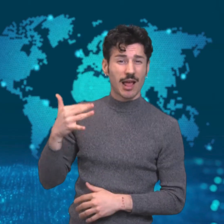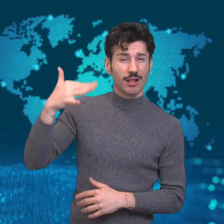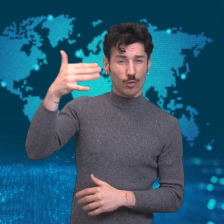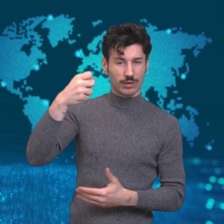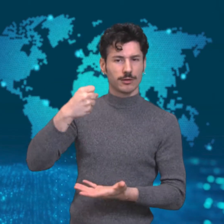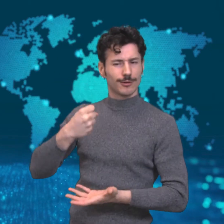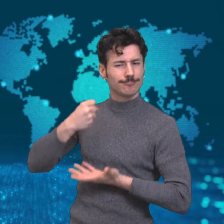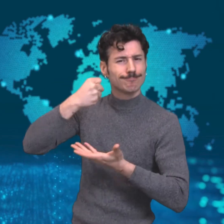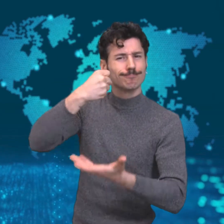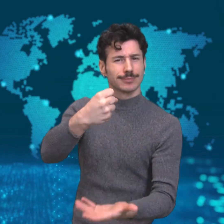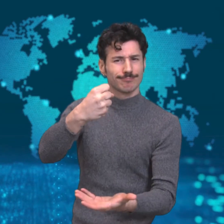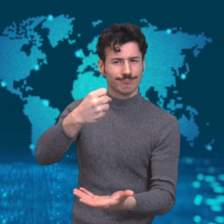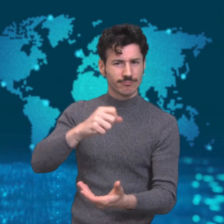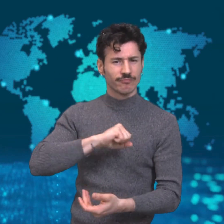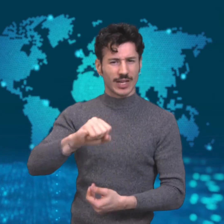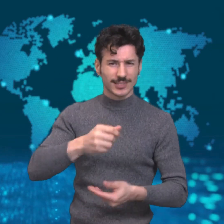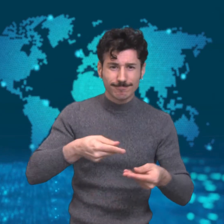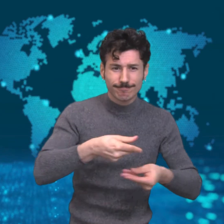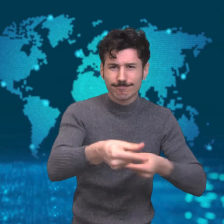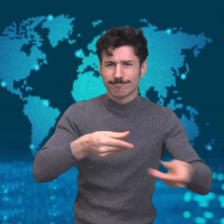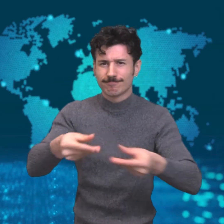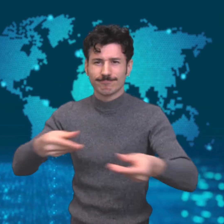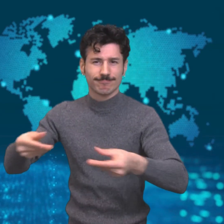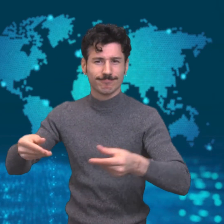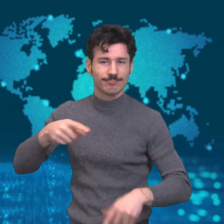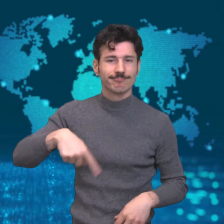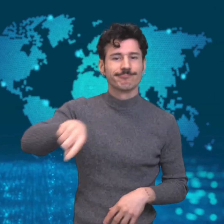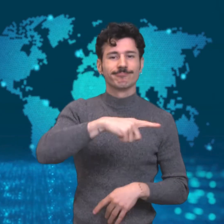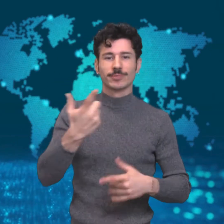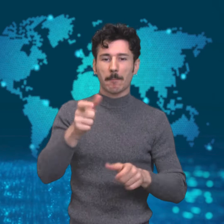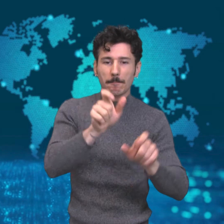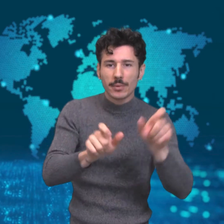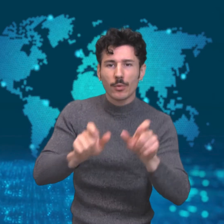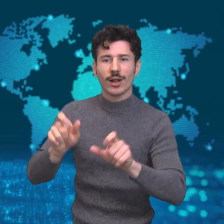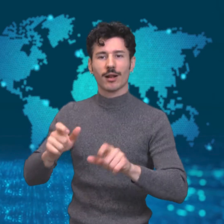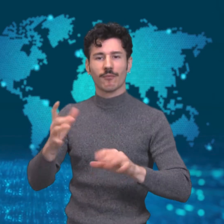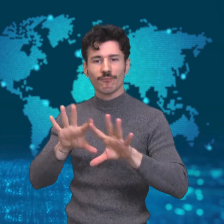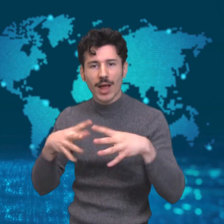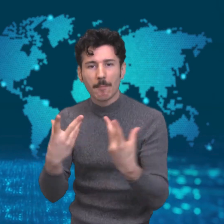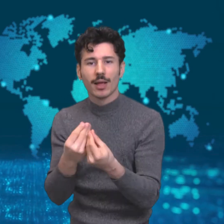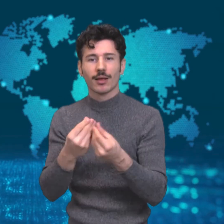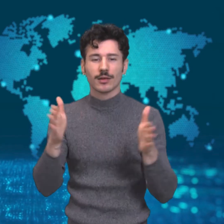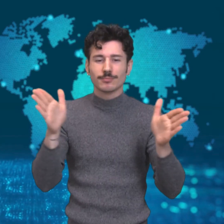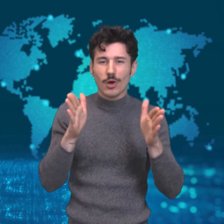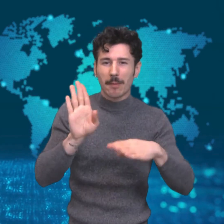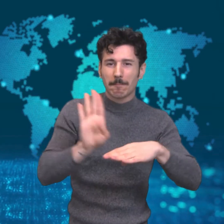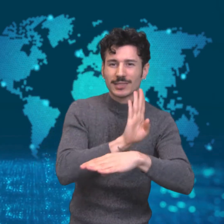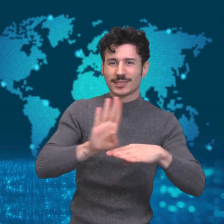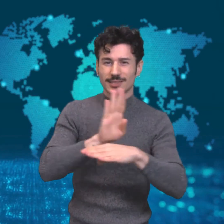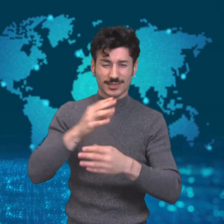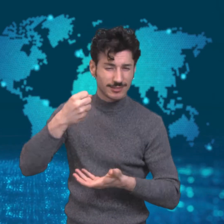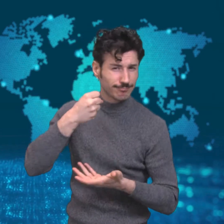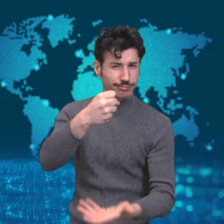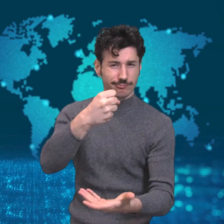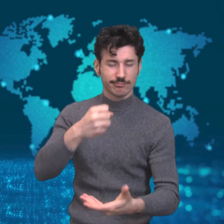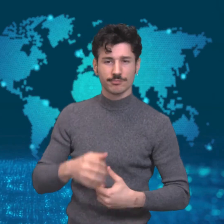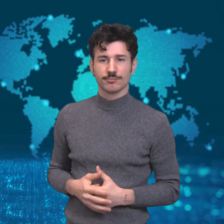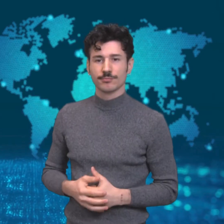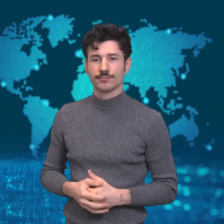emergency aid package to help individuals, families, and small businesses.